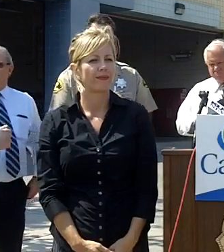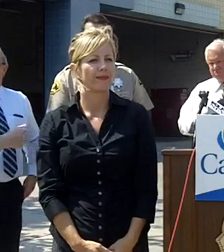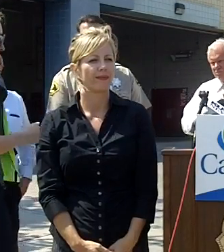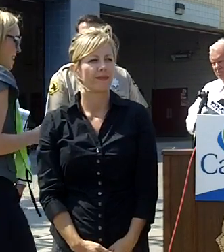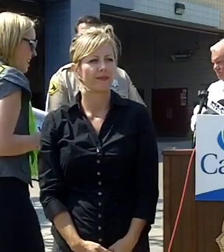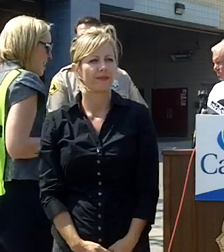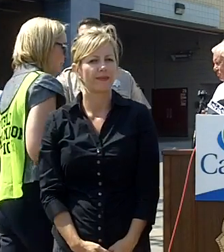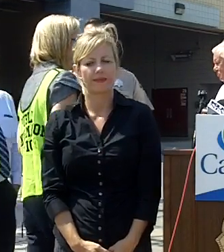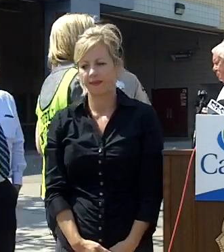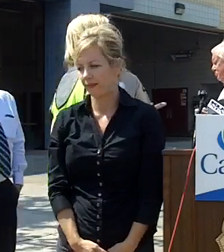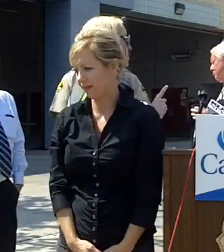you